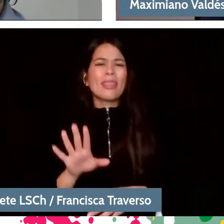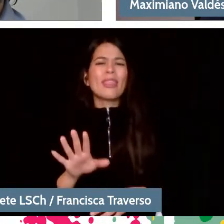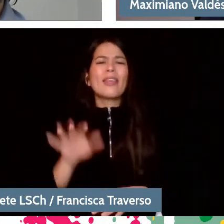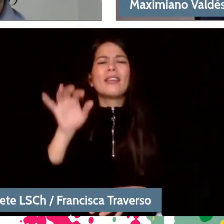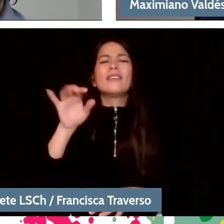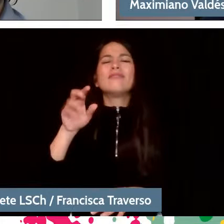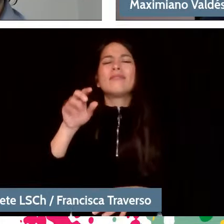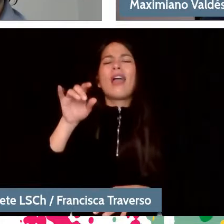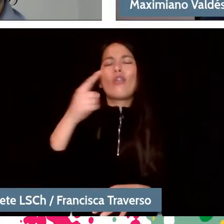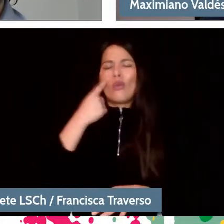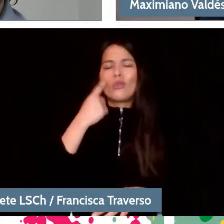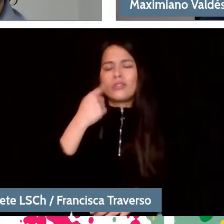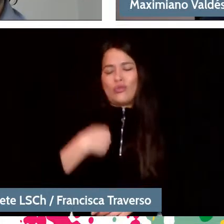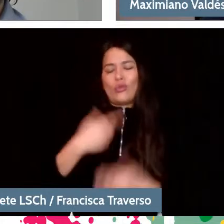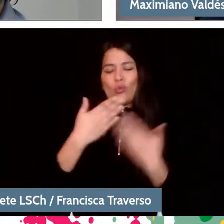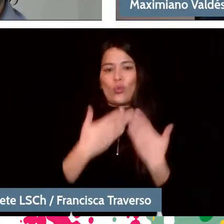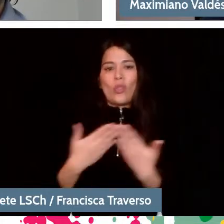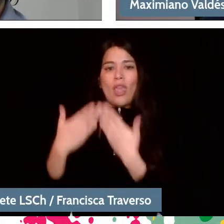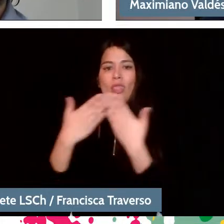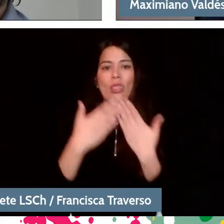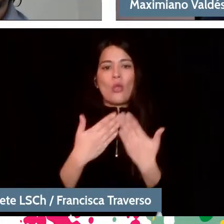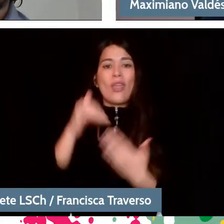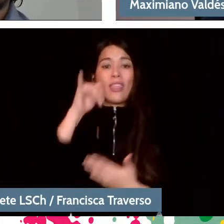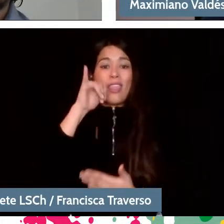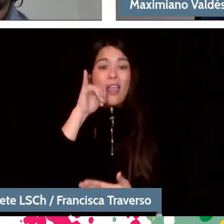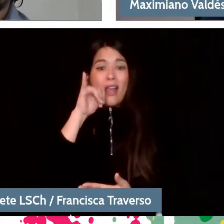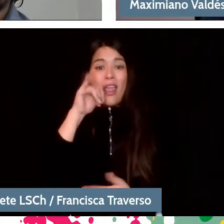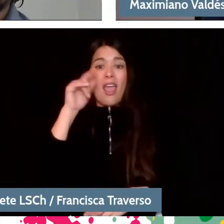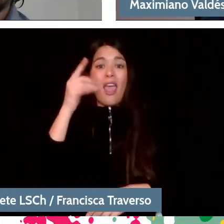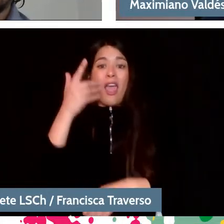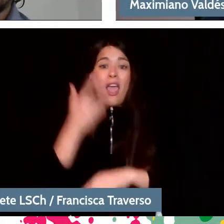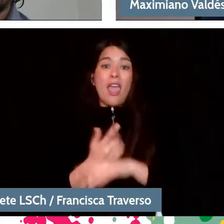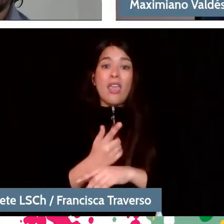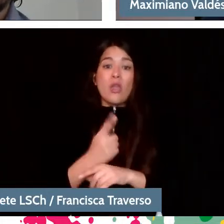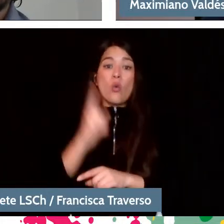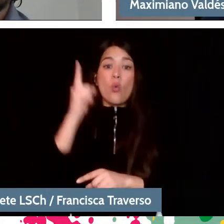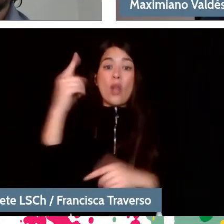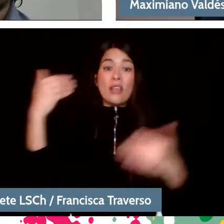And one day he told me: "Look, there's a rehearsal that I can't attend to, please do it yourself." And I did the rehearsal.